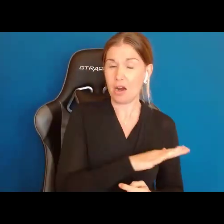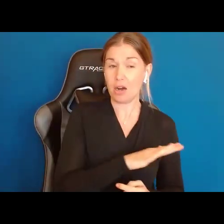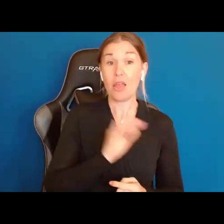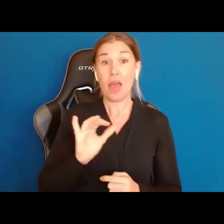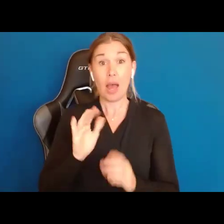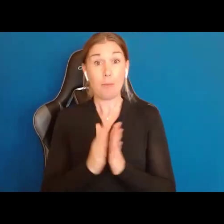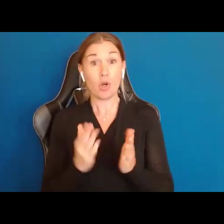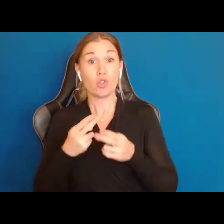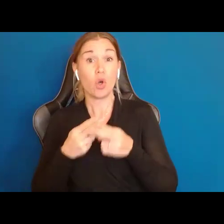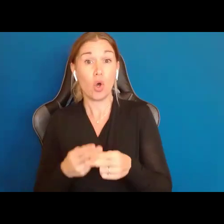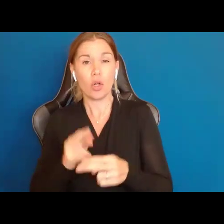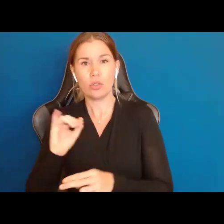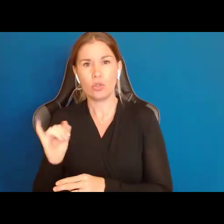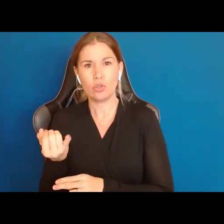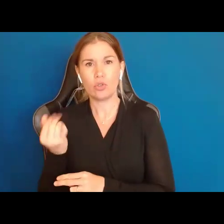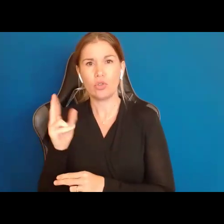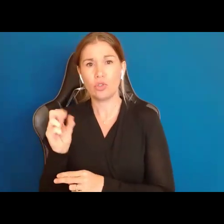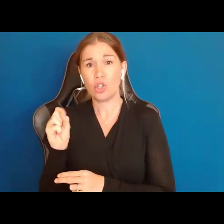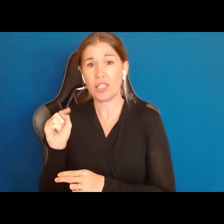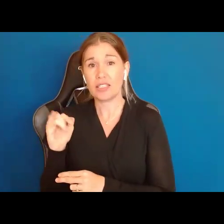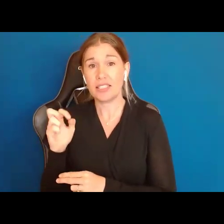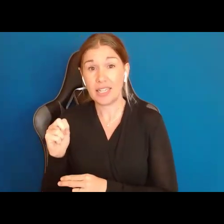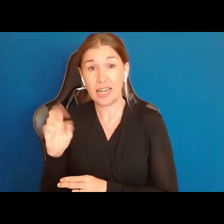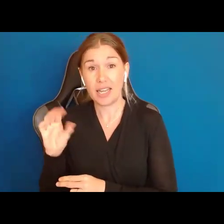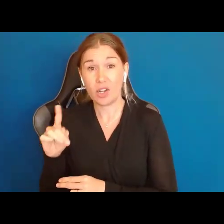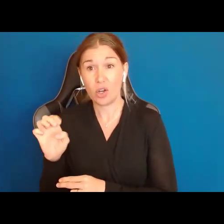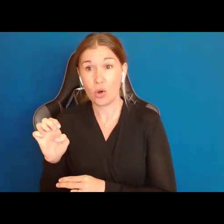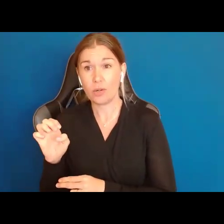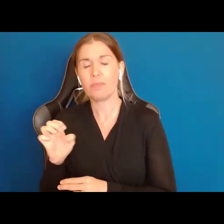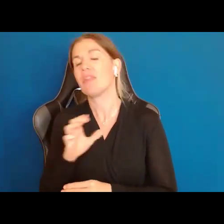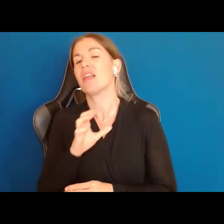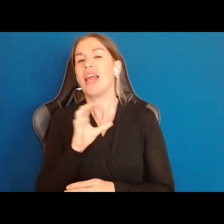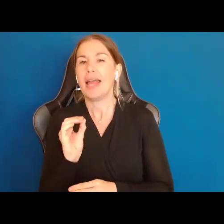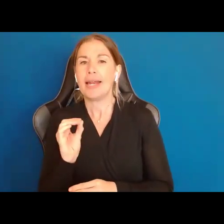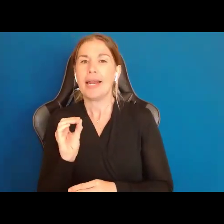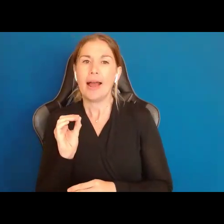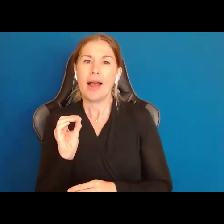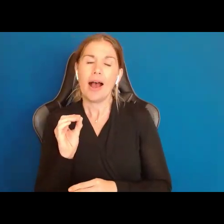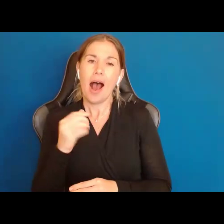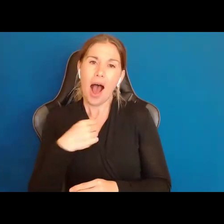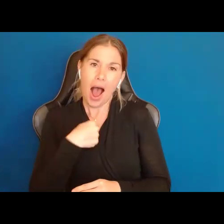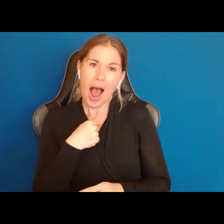I am such a geek because I have, one, a copy of that book. And, two, named one of my sons Justin.